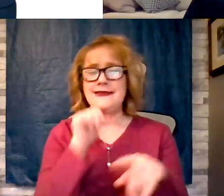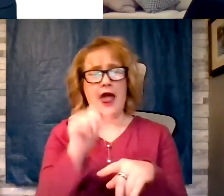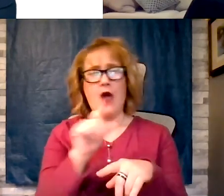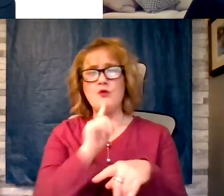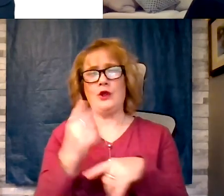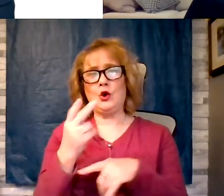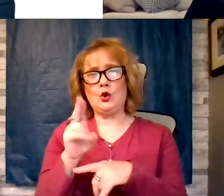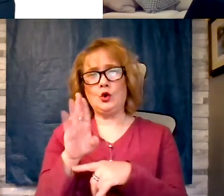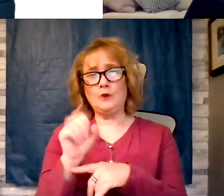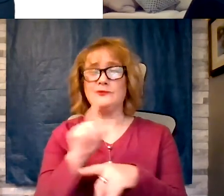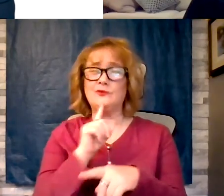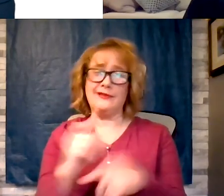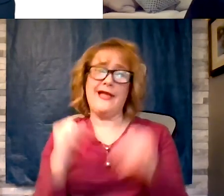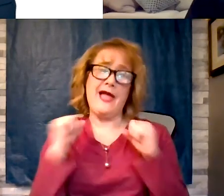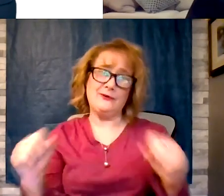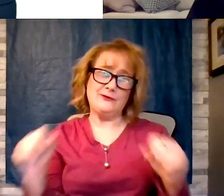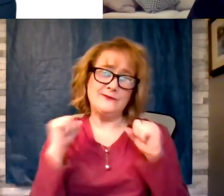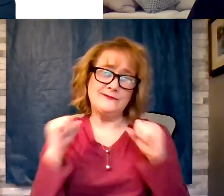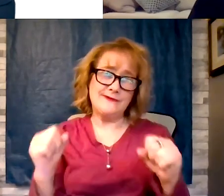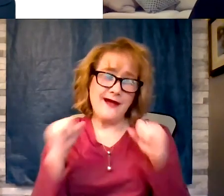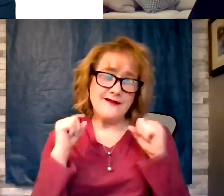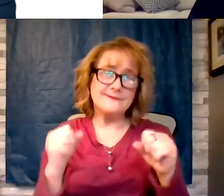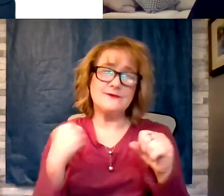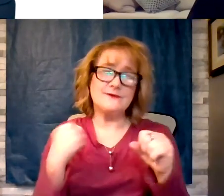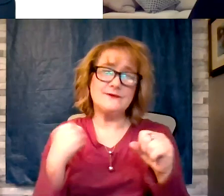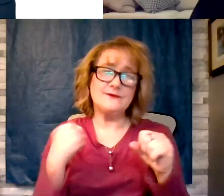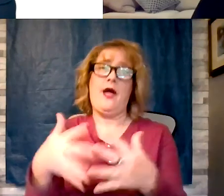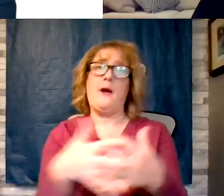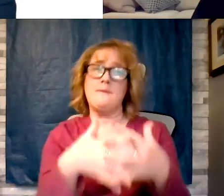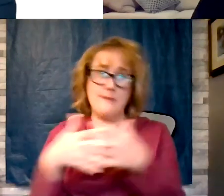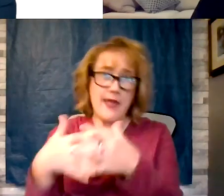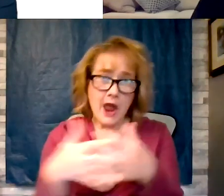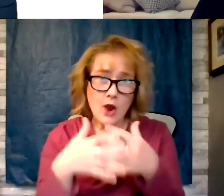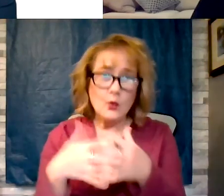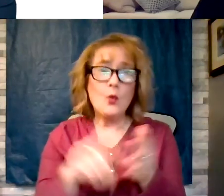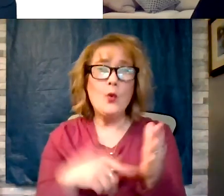exercise. We Americans what we want is we want our Ruth Chris